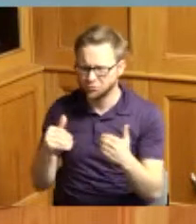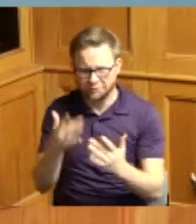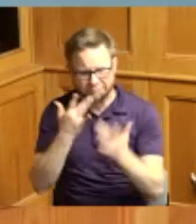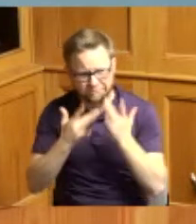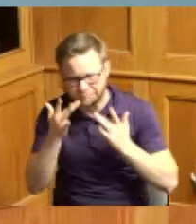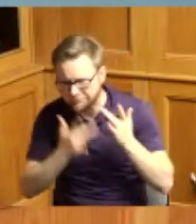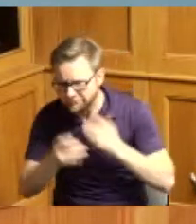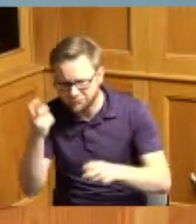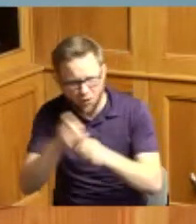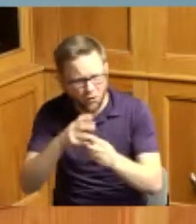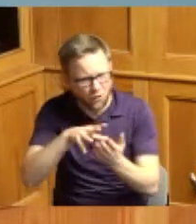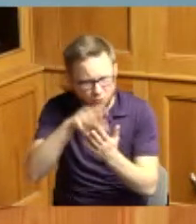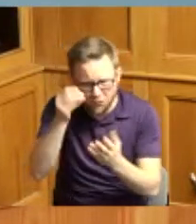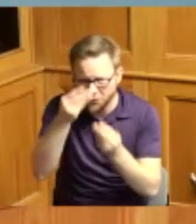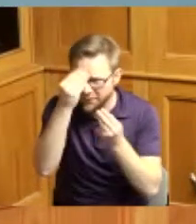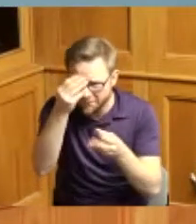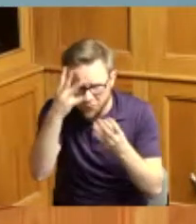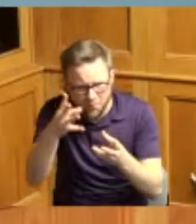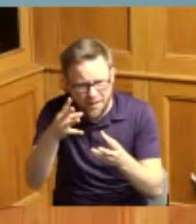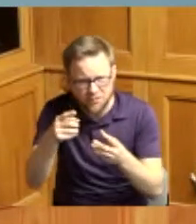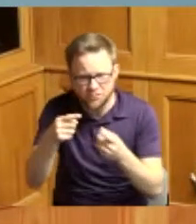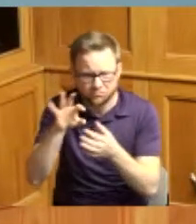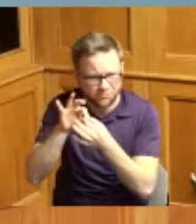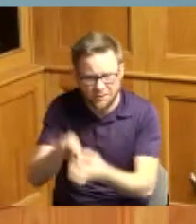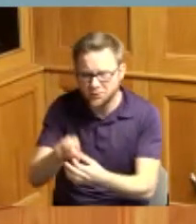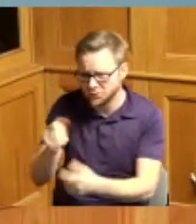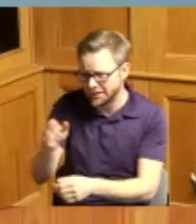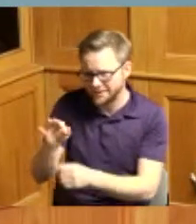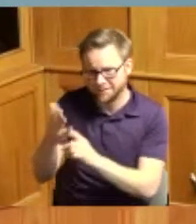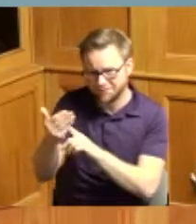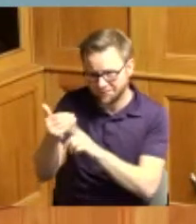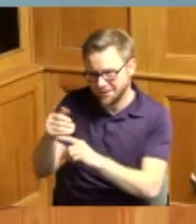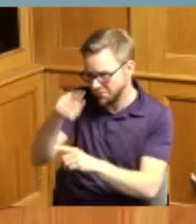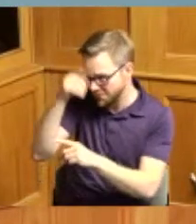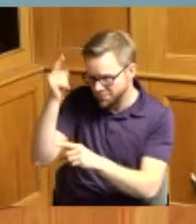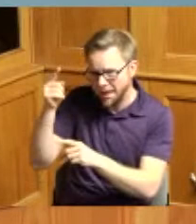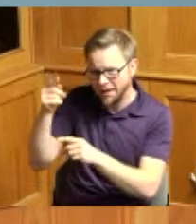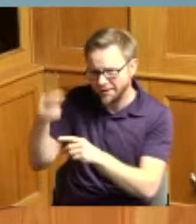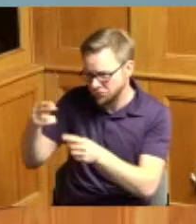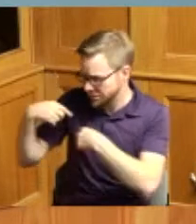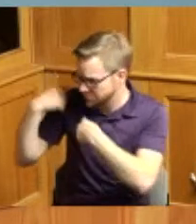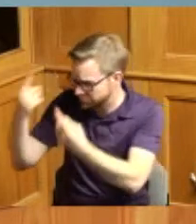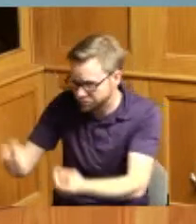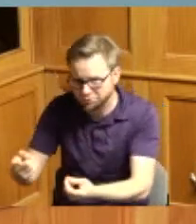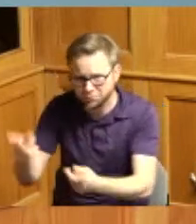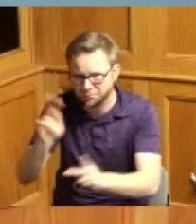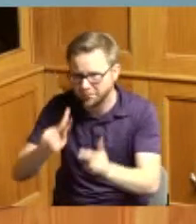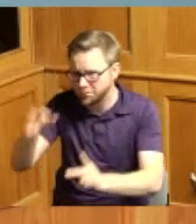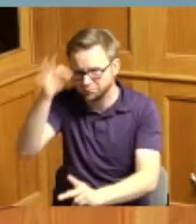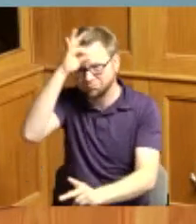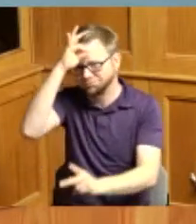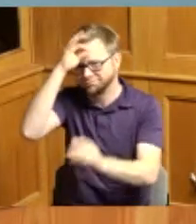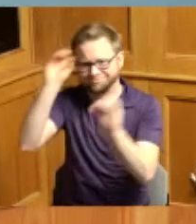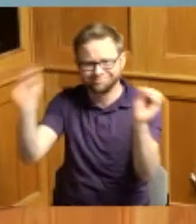on the accomplishments of blacks in 1915 Dr carter g Woodson founded the association of the study of